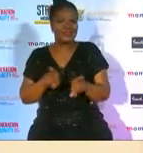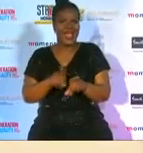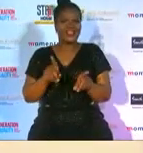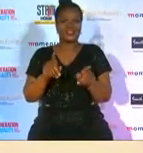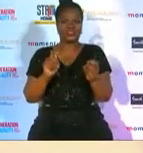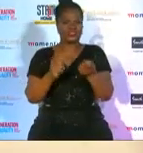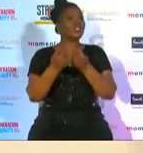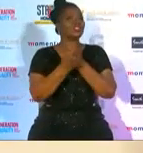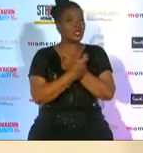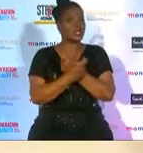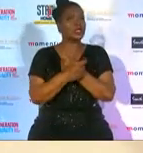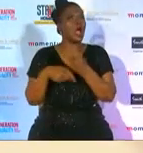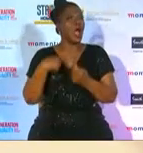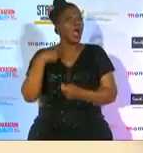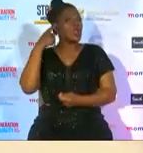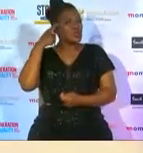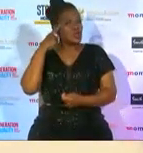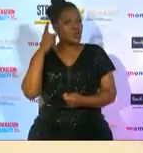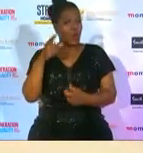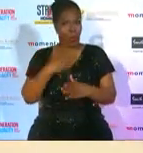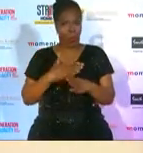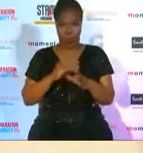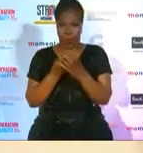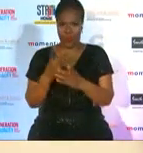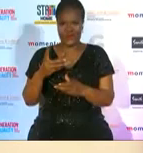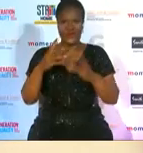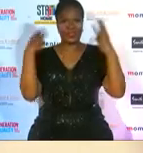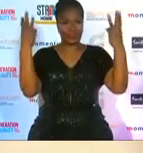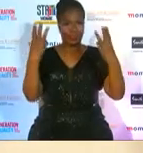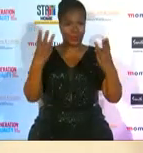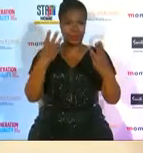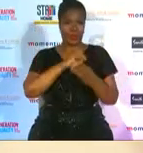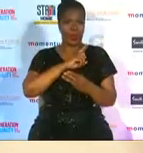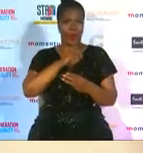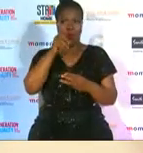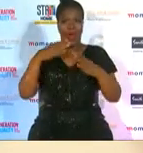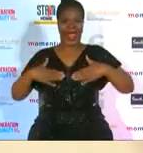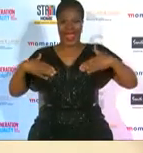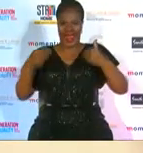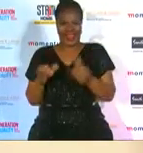but i knew that i'm still going to work with people because in the health sector we were dealing with people